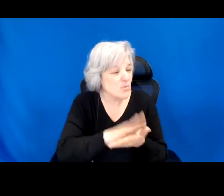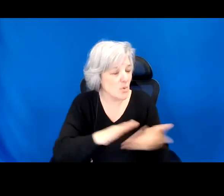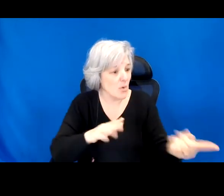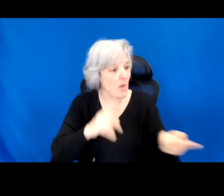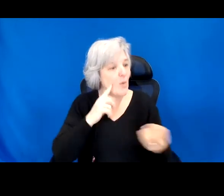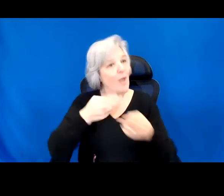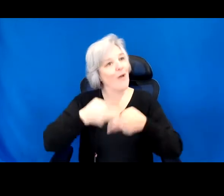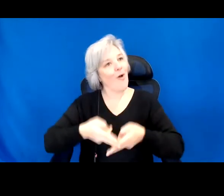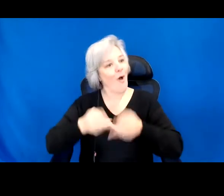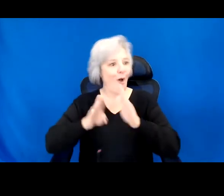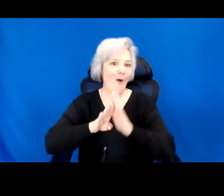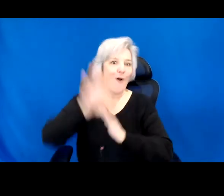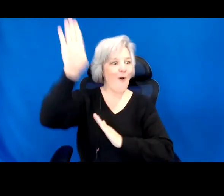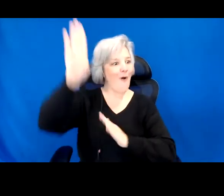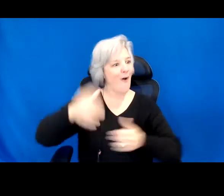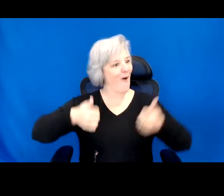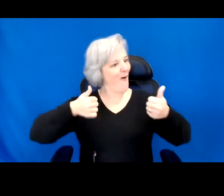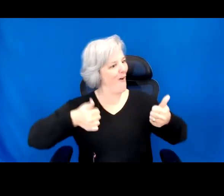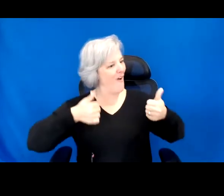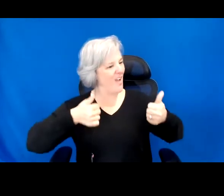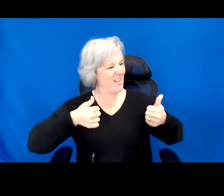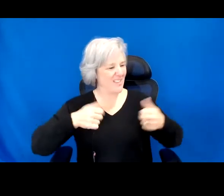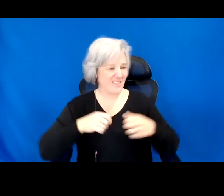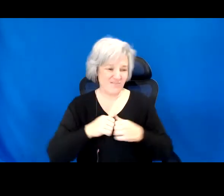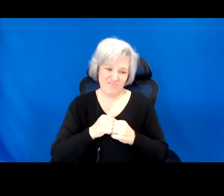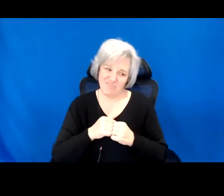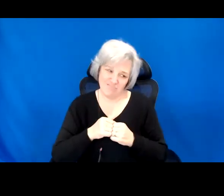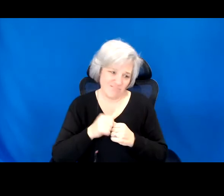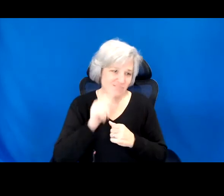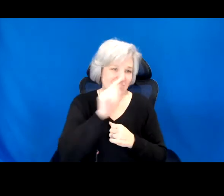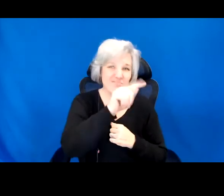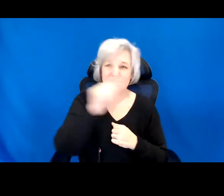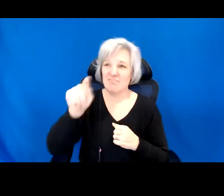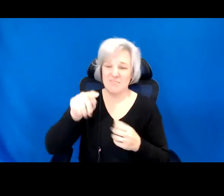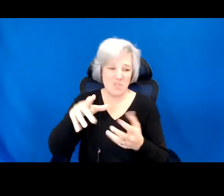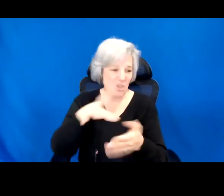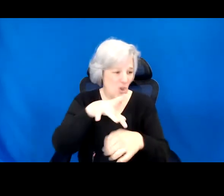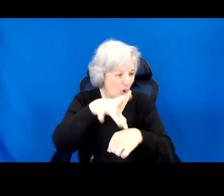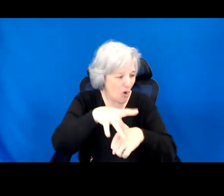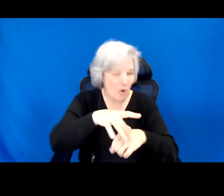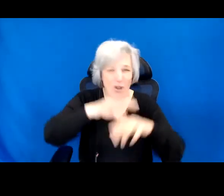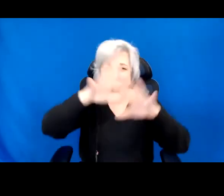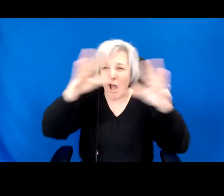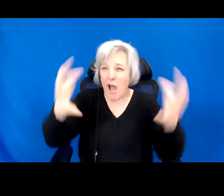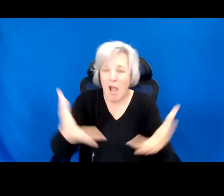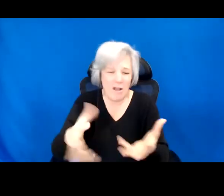has been a direct and unrelenting line to the wholesale destruction of the Earth.